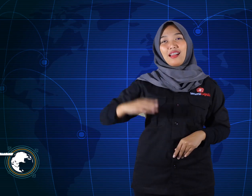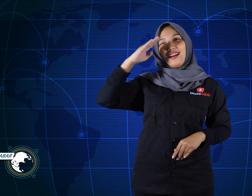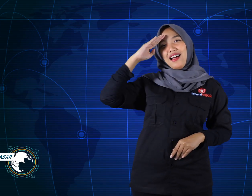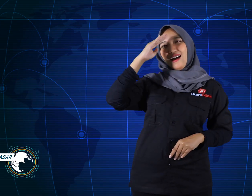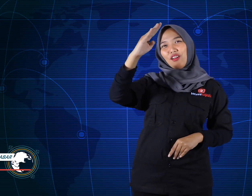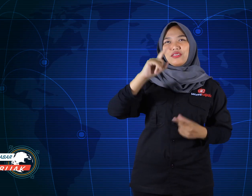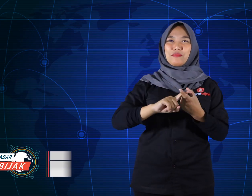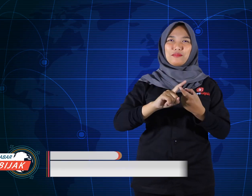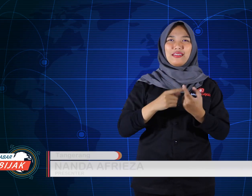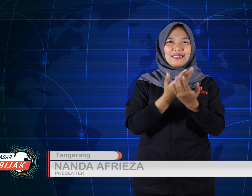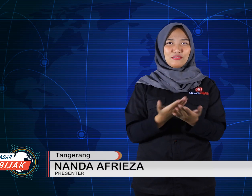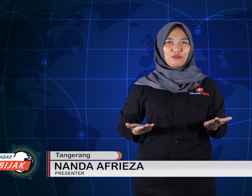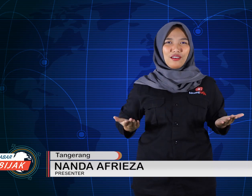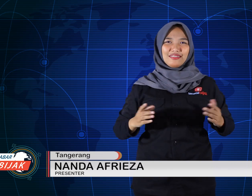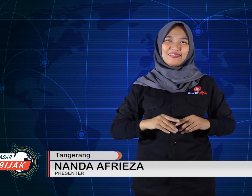Hello my friends,